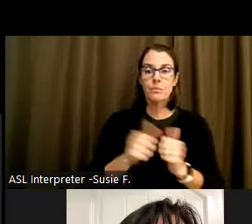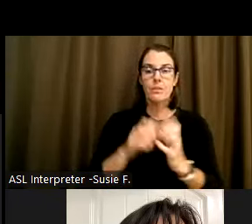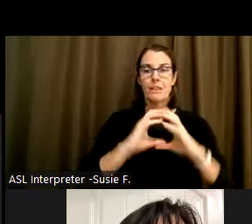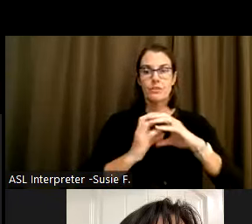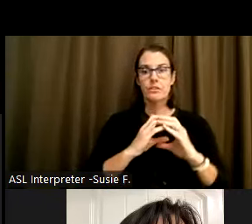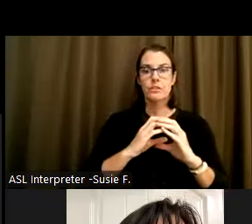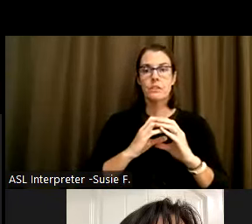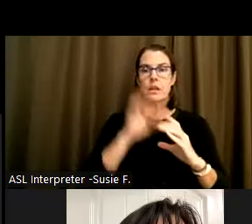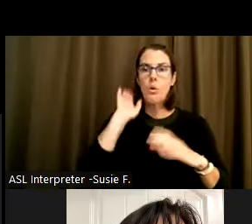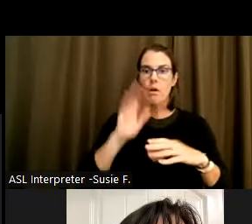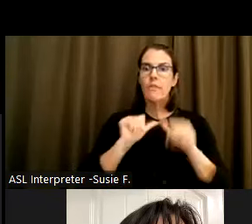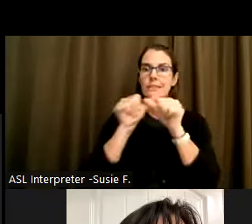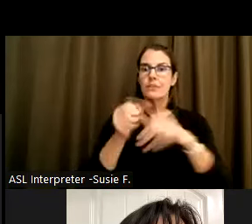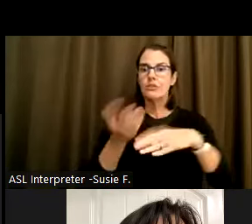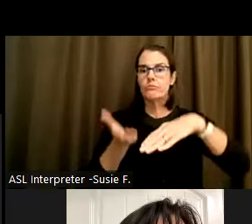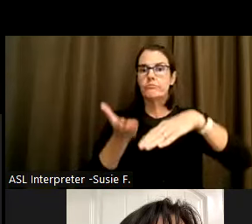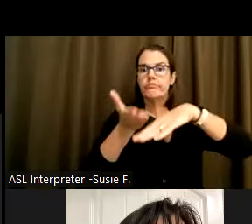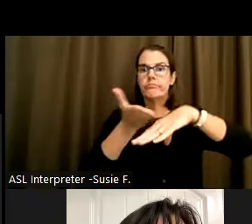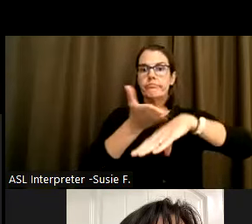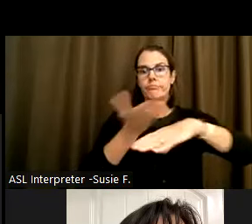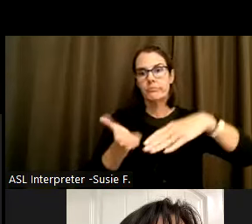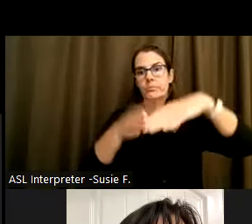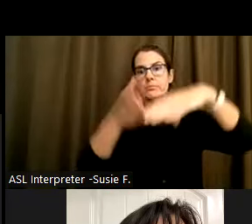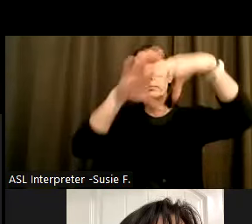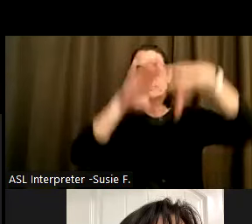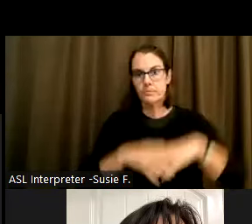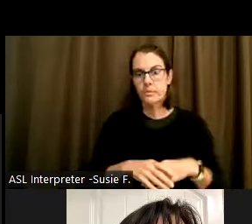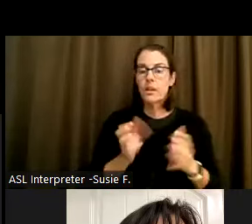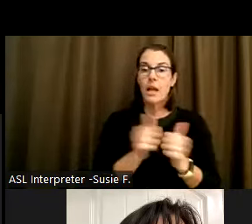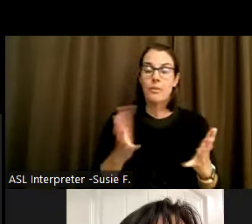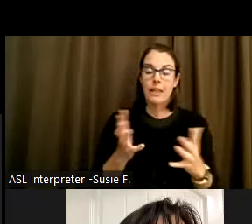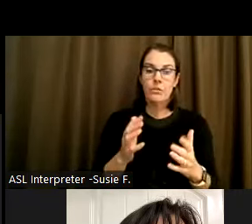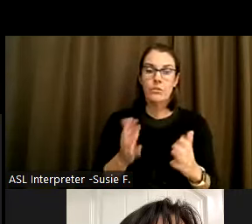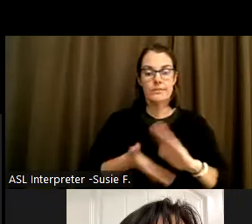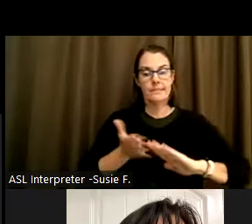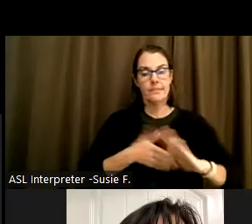and without sufficient equity and supports within our institutions